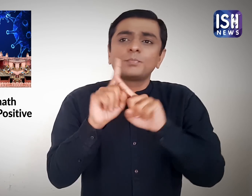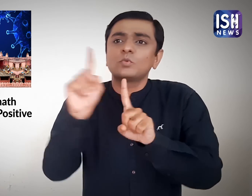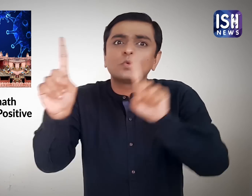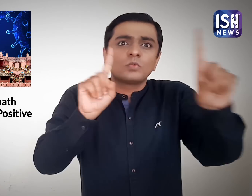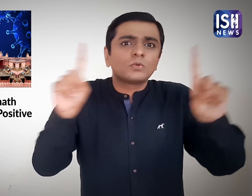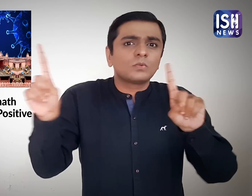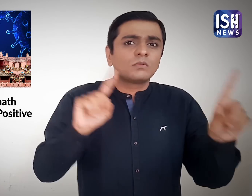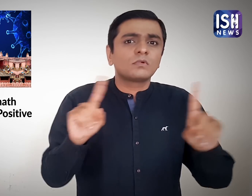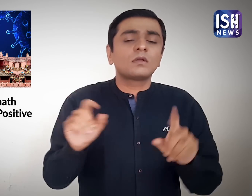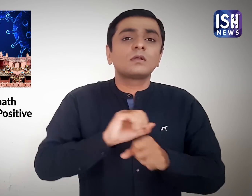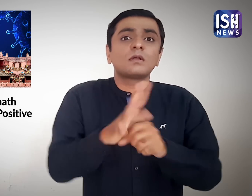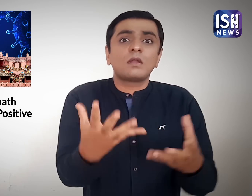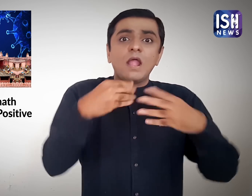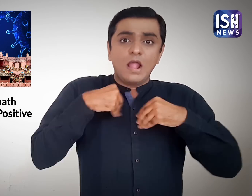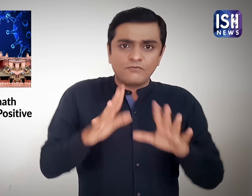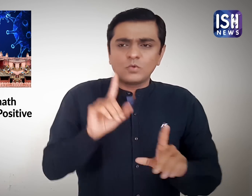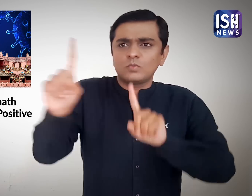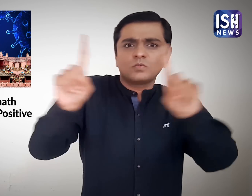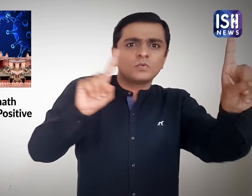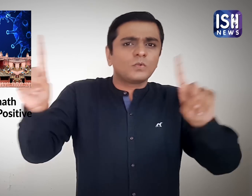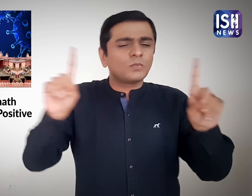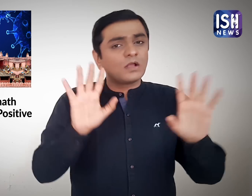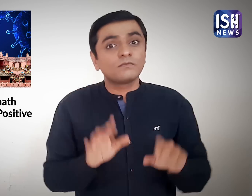Isolation wards for COVID patients are also there.